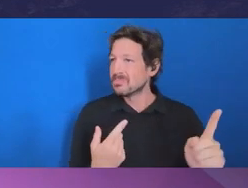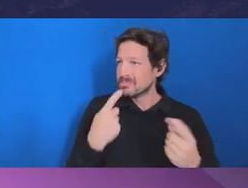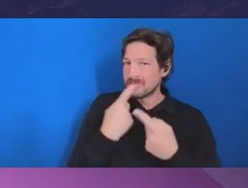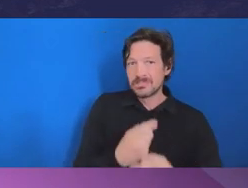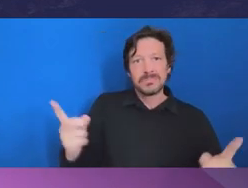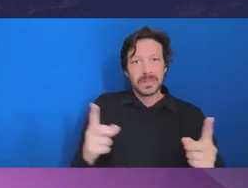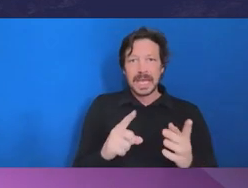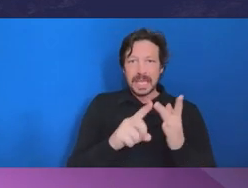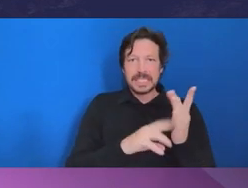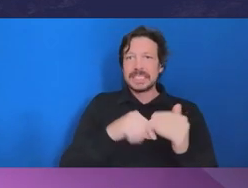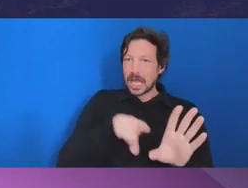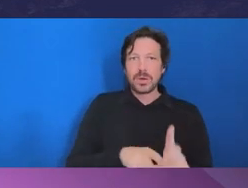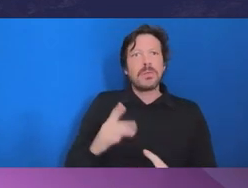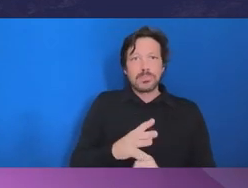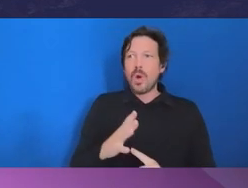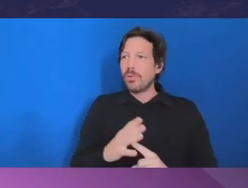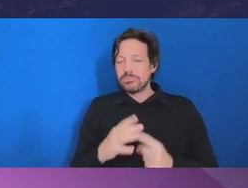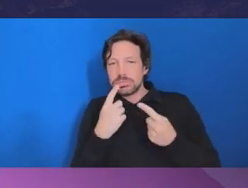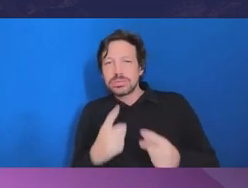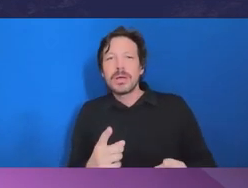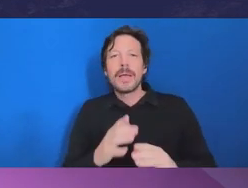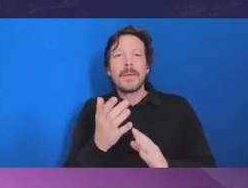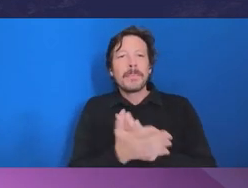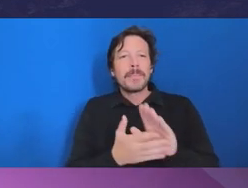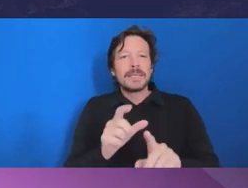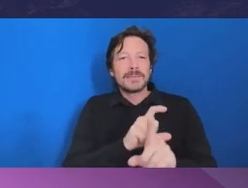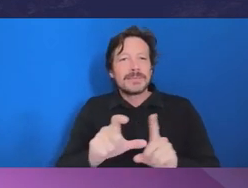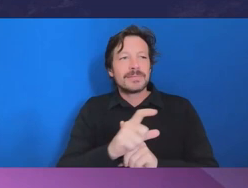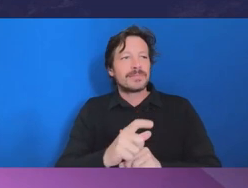that these things are important. And it's about, as you describe in your office, Andrew,